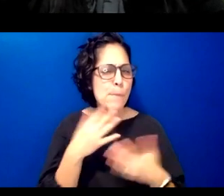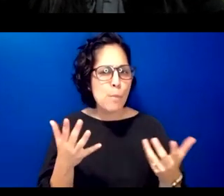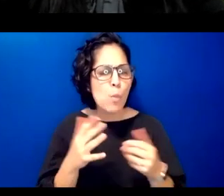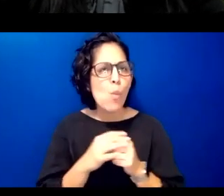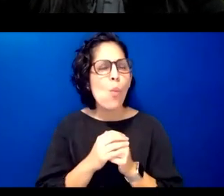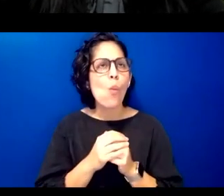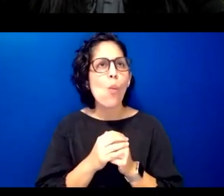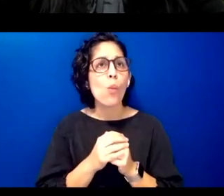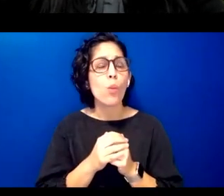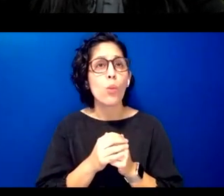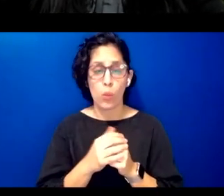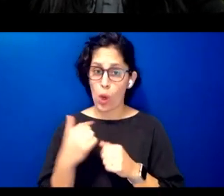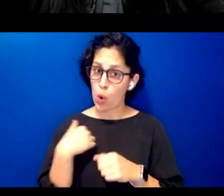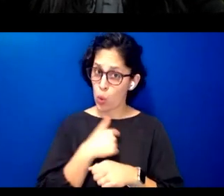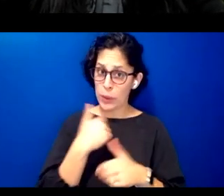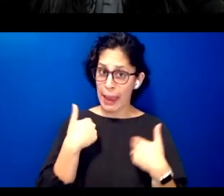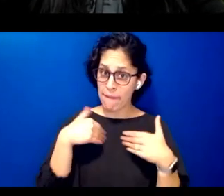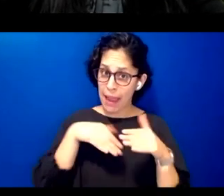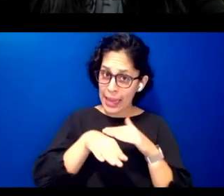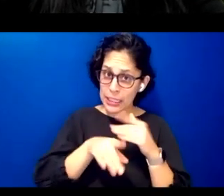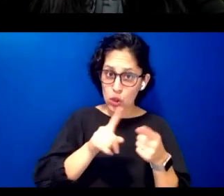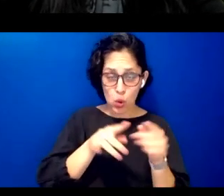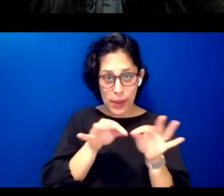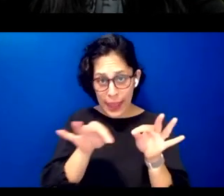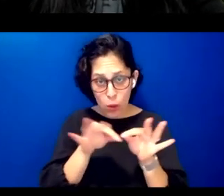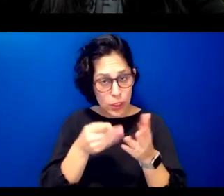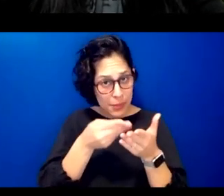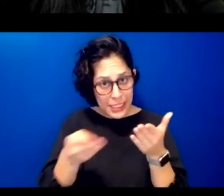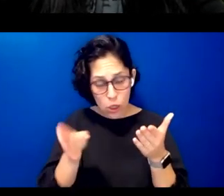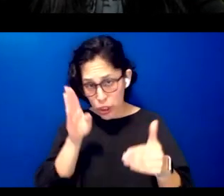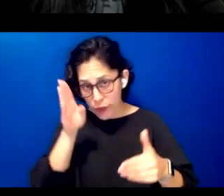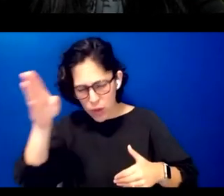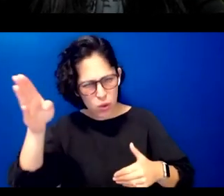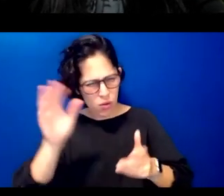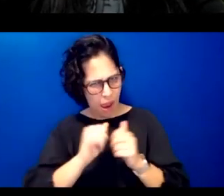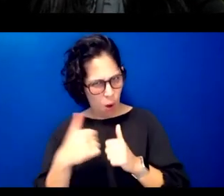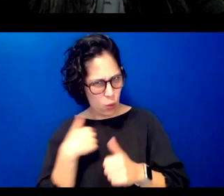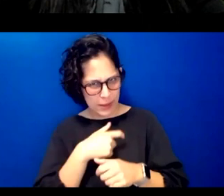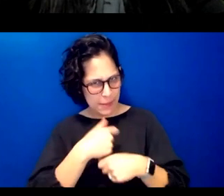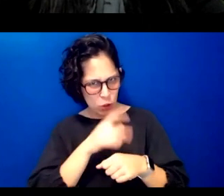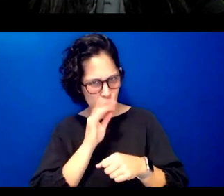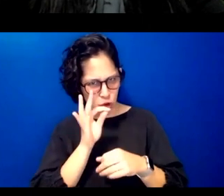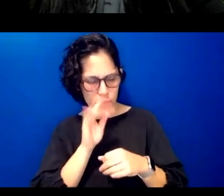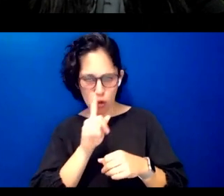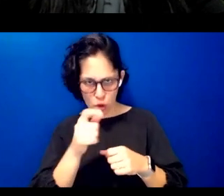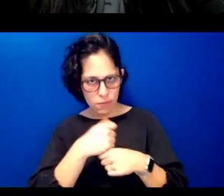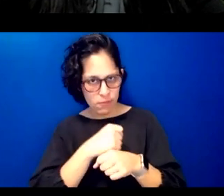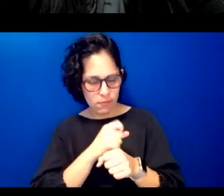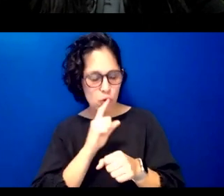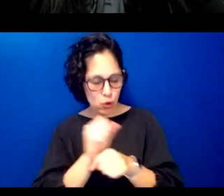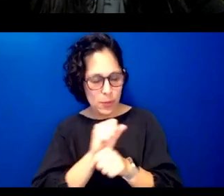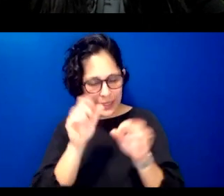we will have access to our language materials in the foreseeable future in dr mary hermes